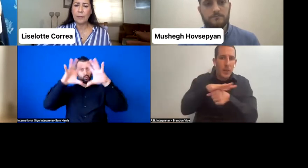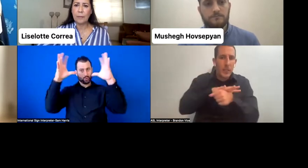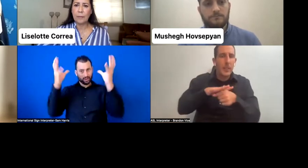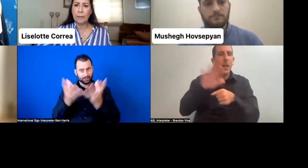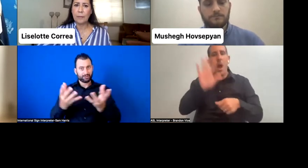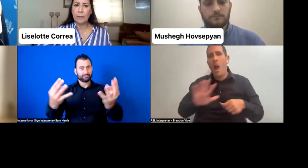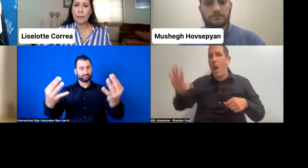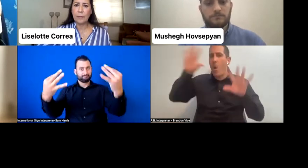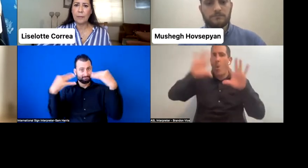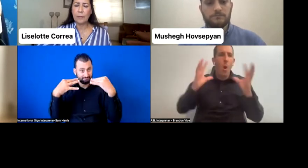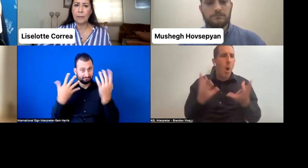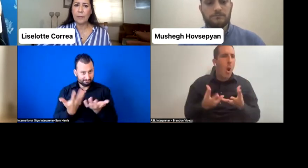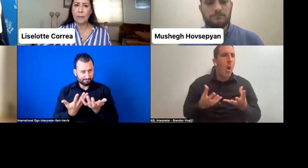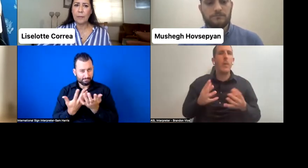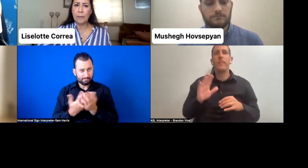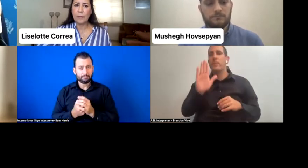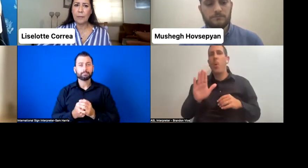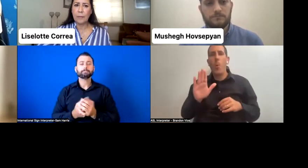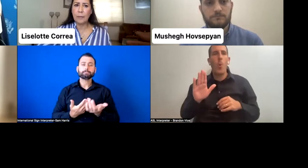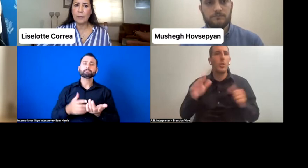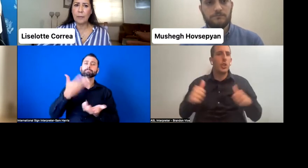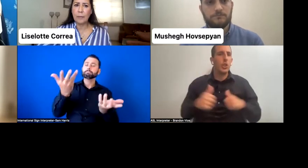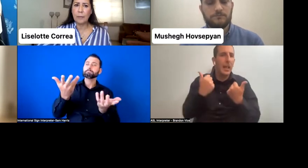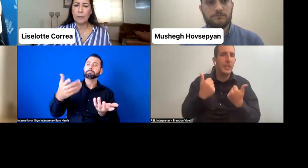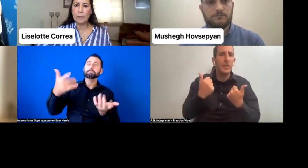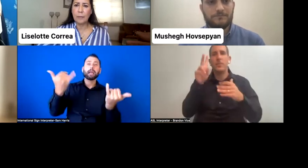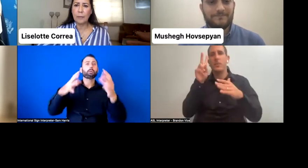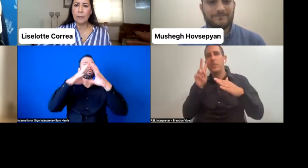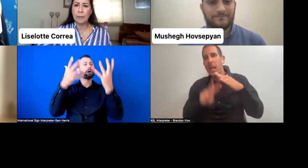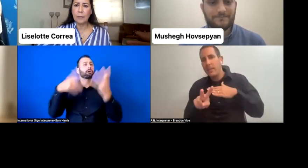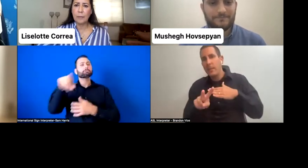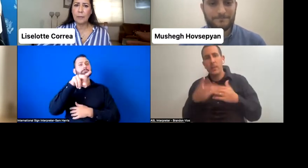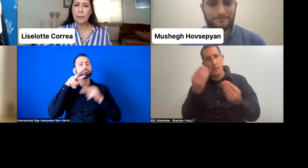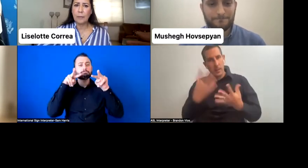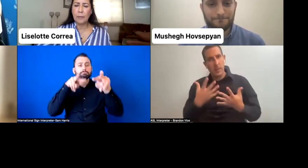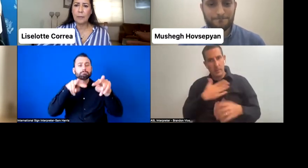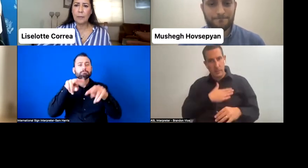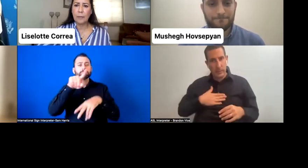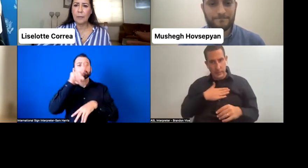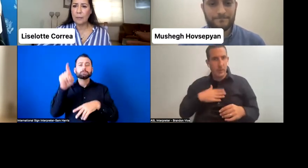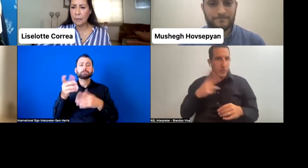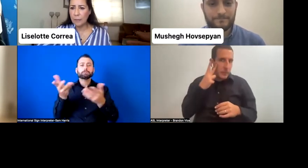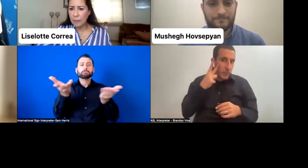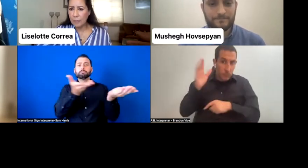And this is where-- Ann, if you can see if there's any hands raised or anything in the chat box, that would be great.